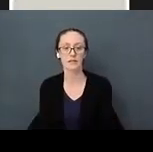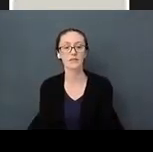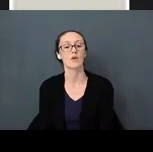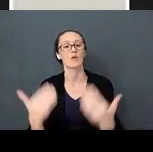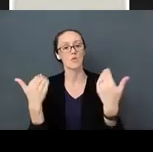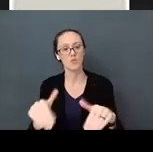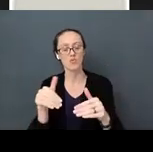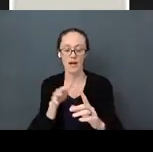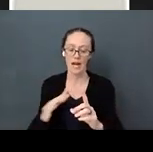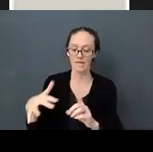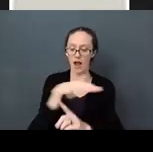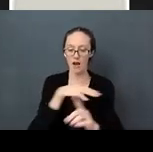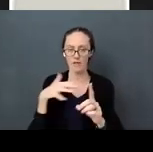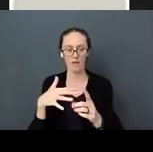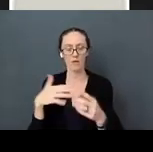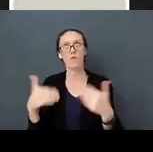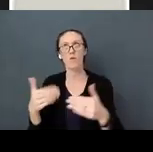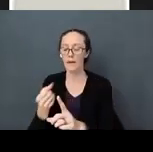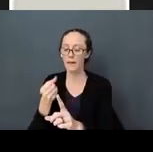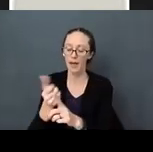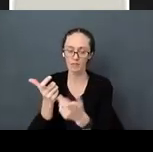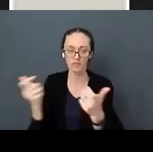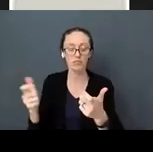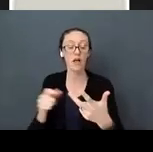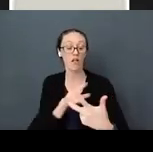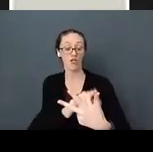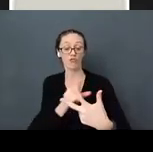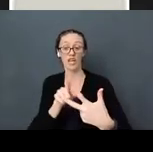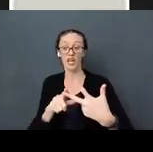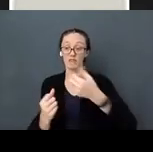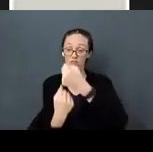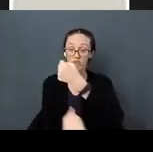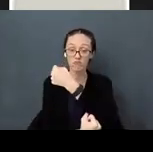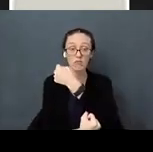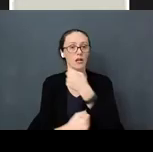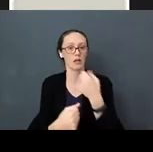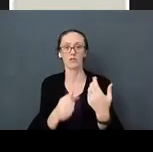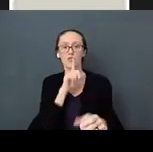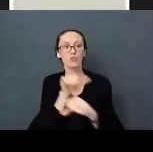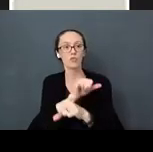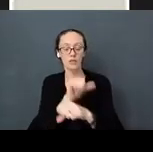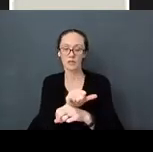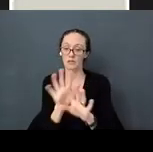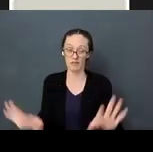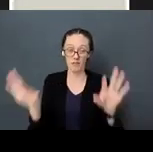the impact of those three pillars really does grow your baby's brain or prevents it from growing.